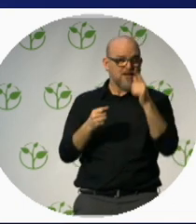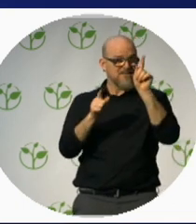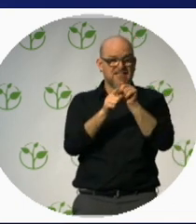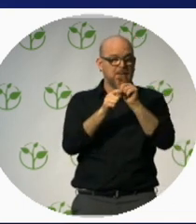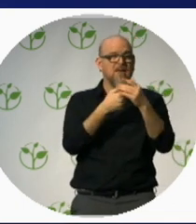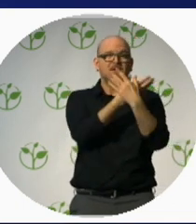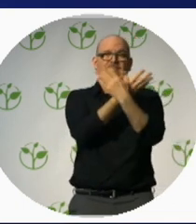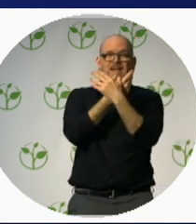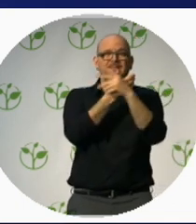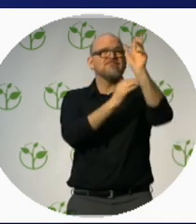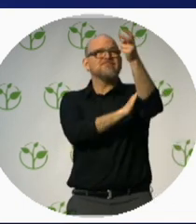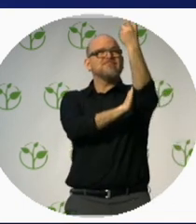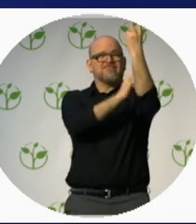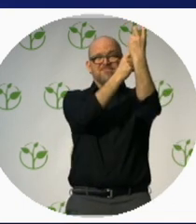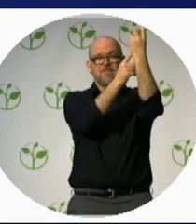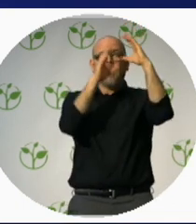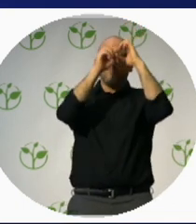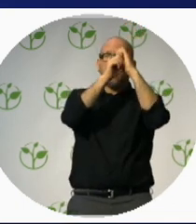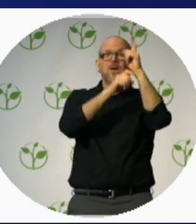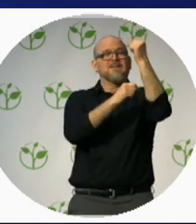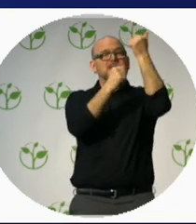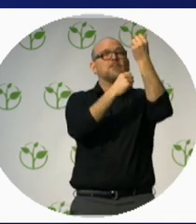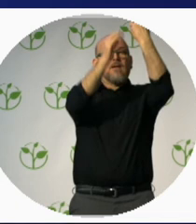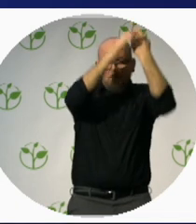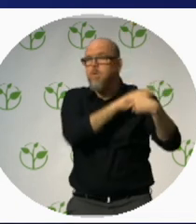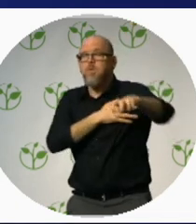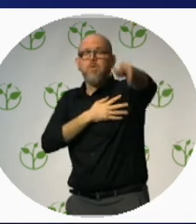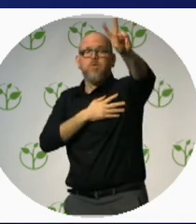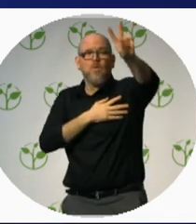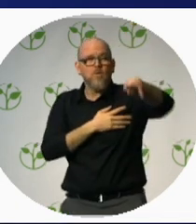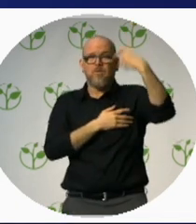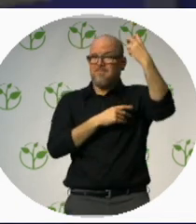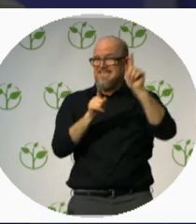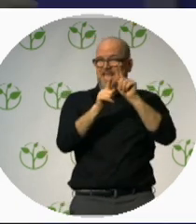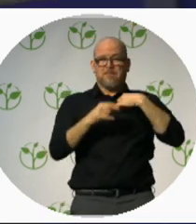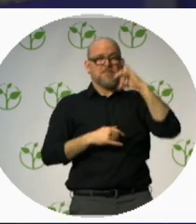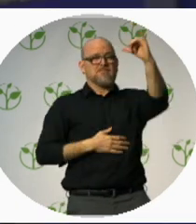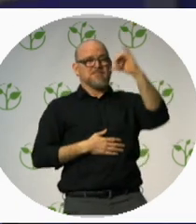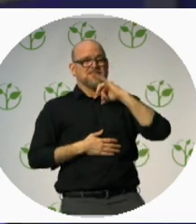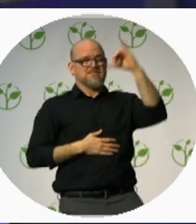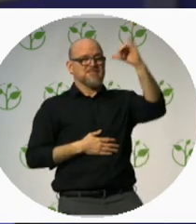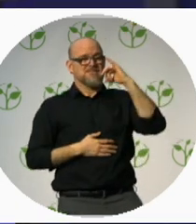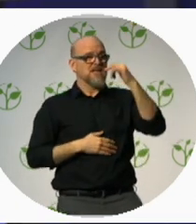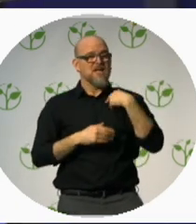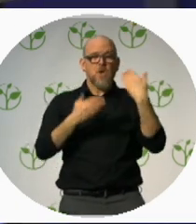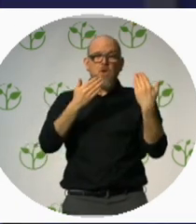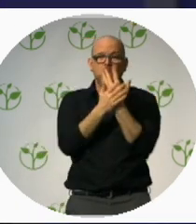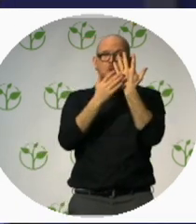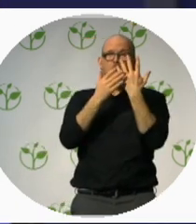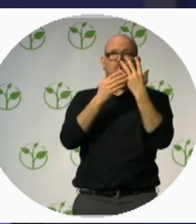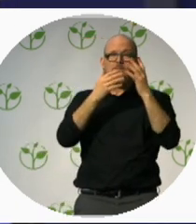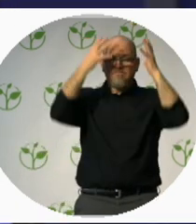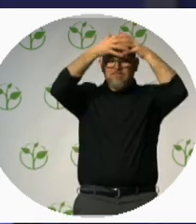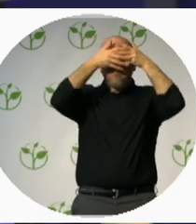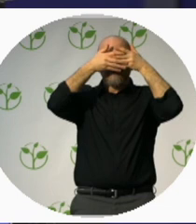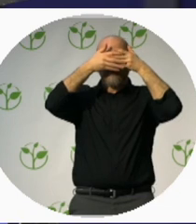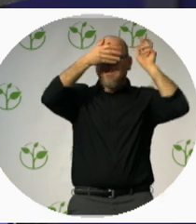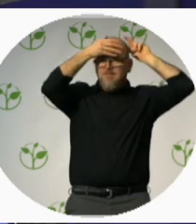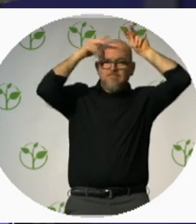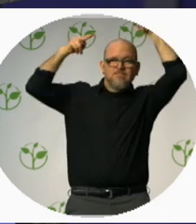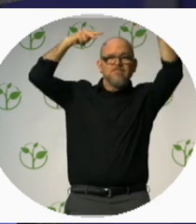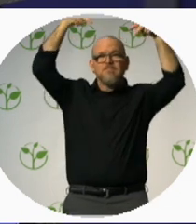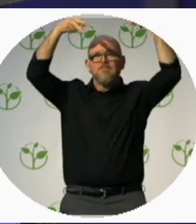Danyl, to rise with a new vision of freedom for ourselves and for others.